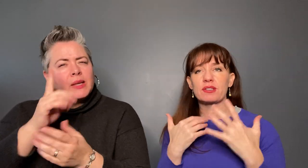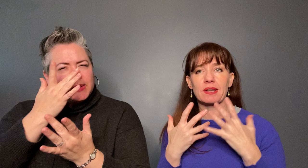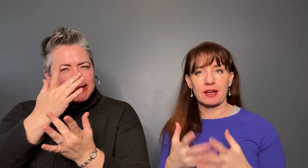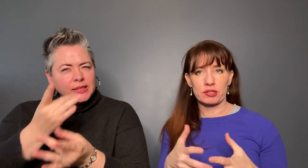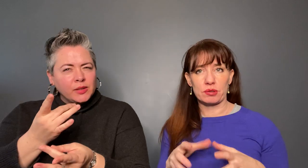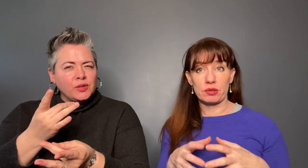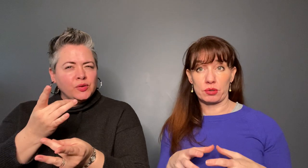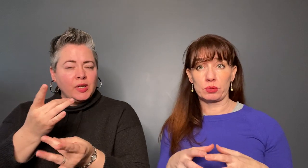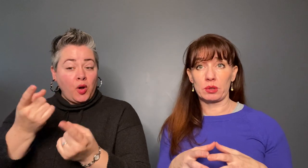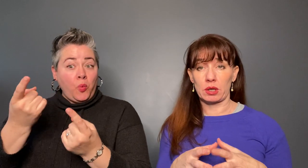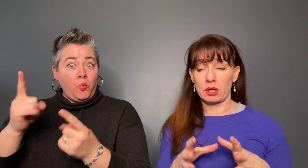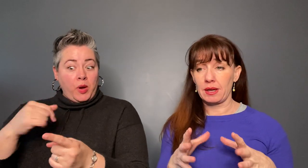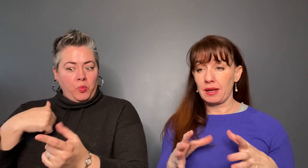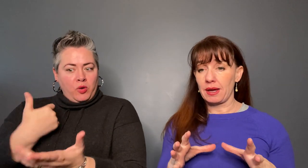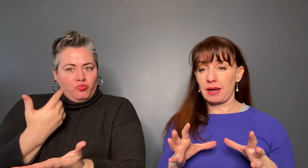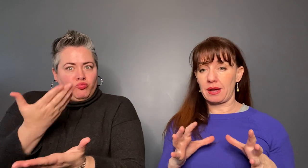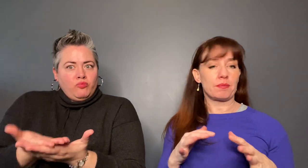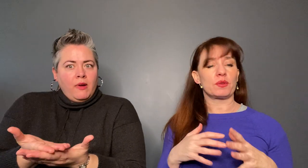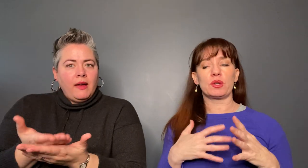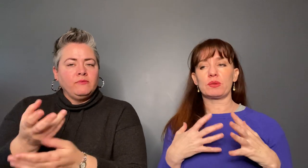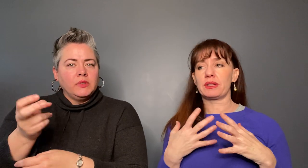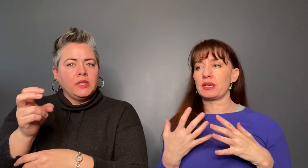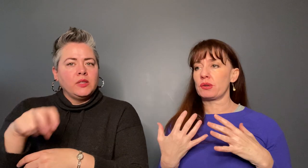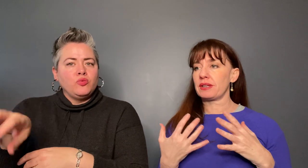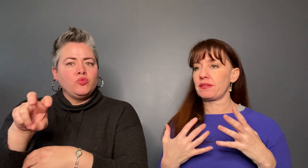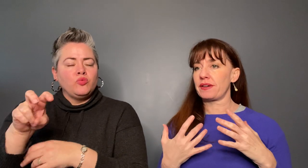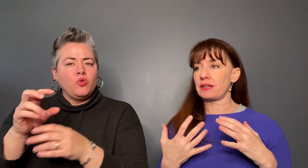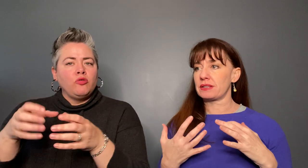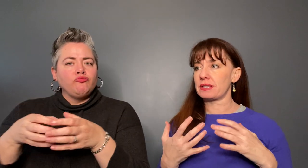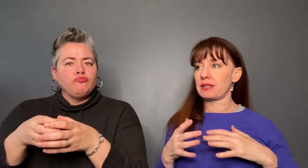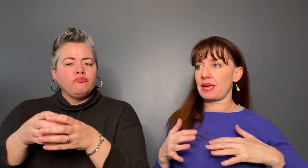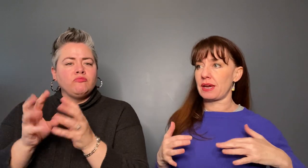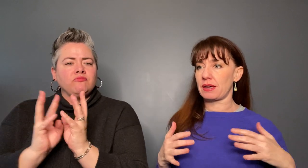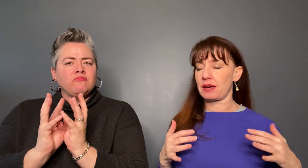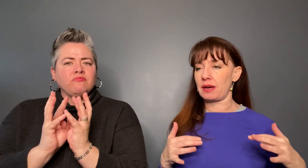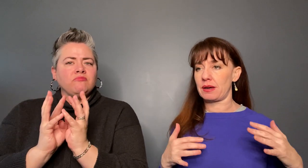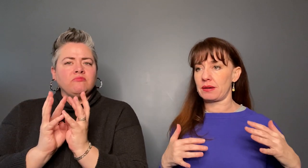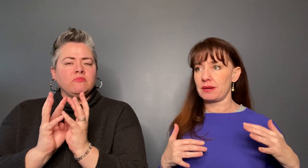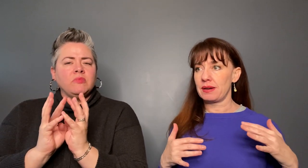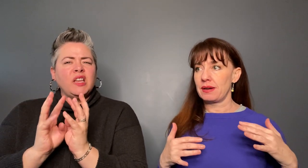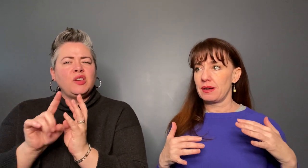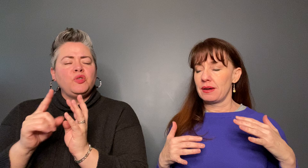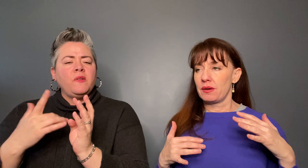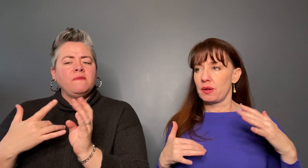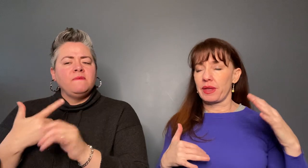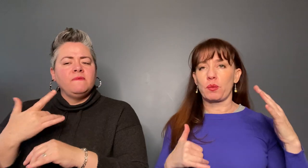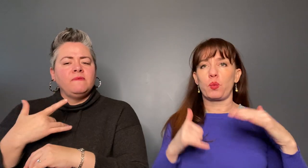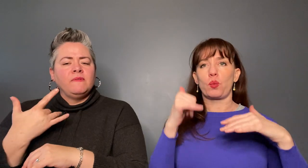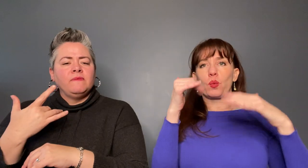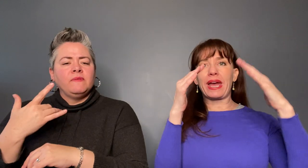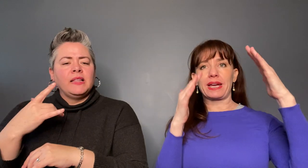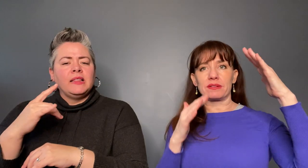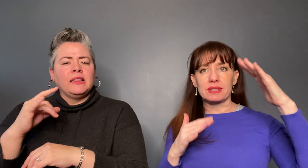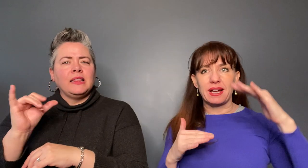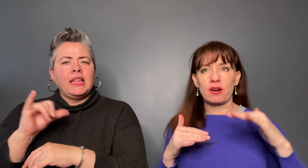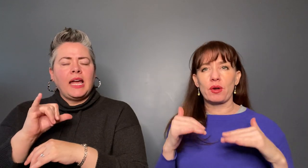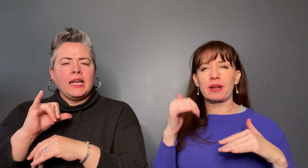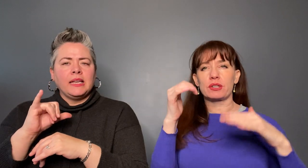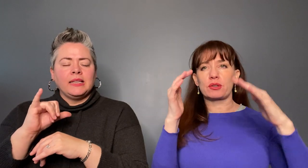got to the tour, you literally felt like waves, I don't know how to describe